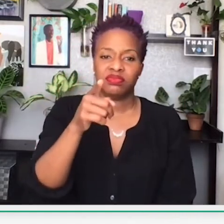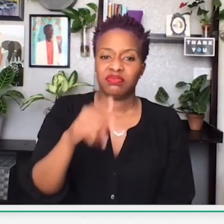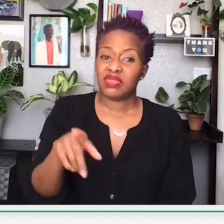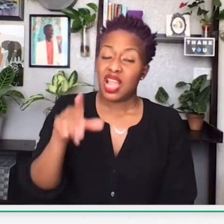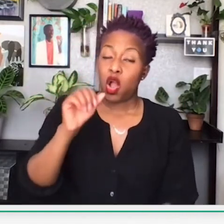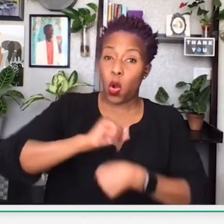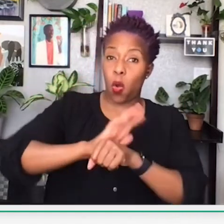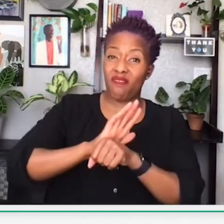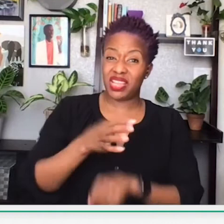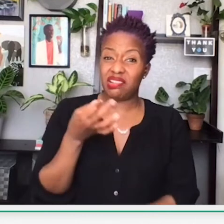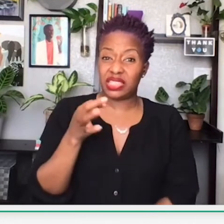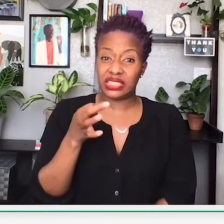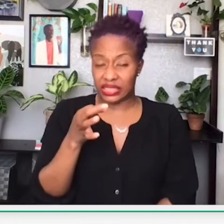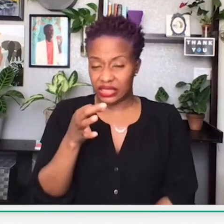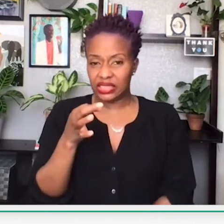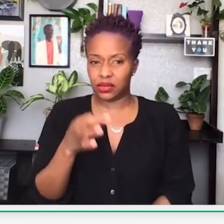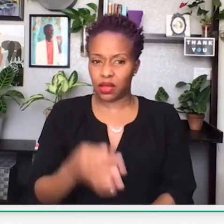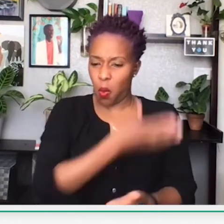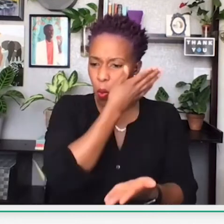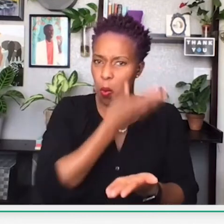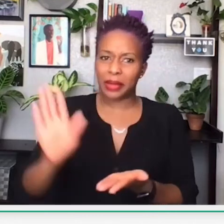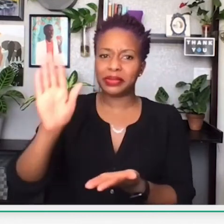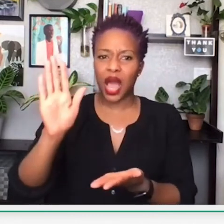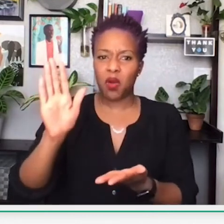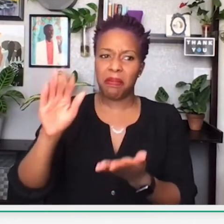There was a recent newspaper article that stated that